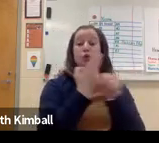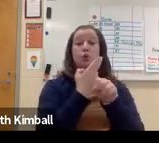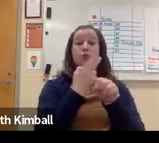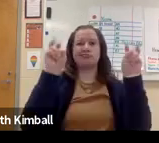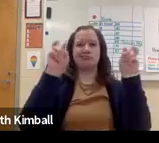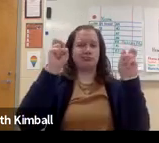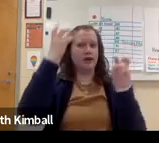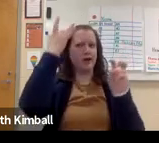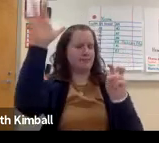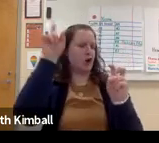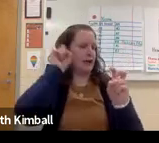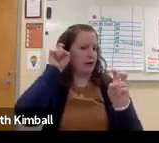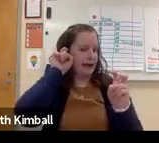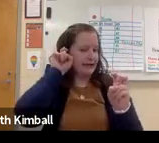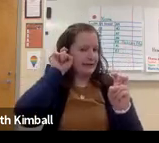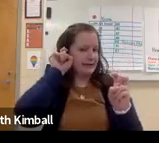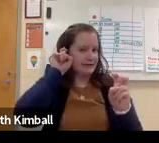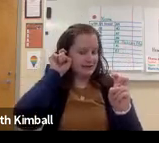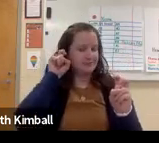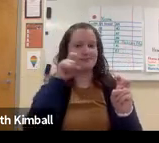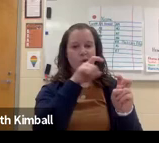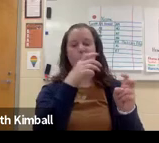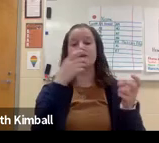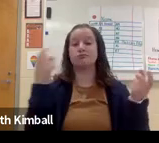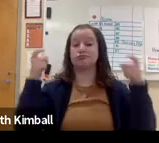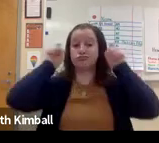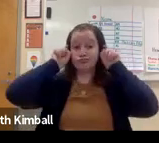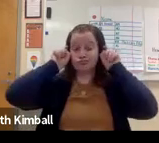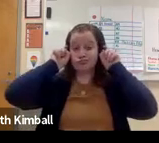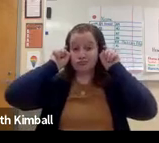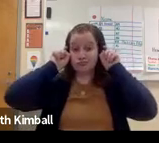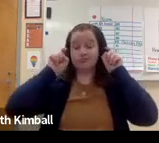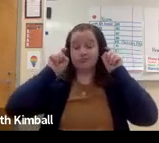So for example, they're called smart hearing aids.